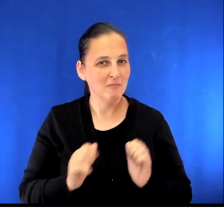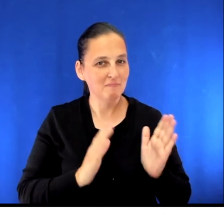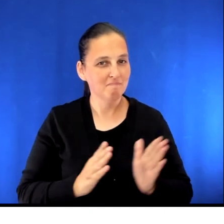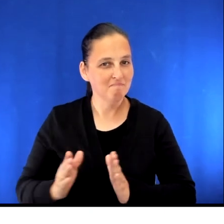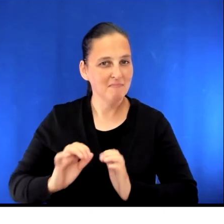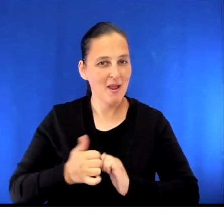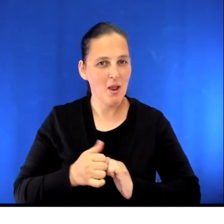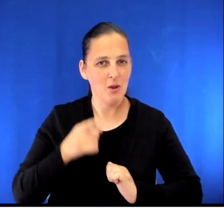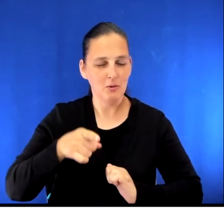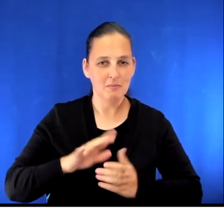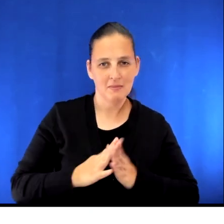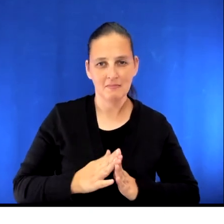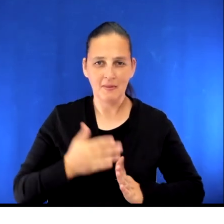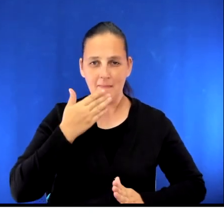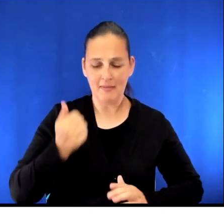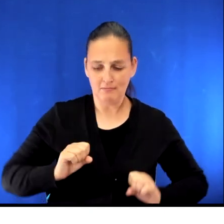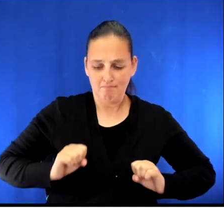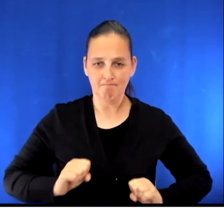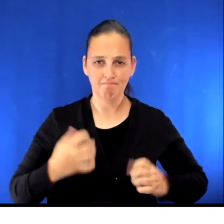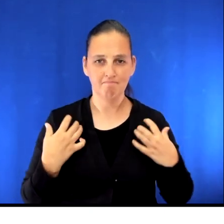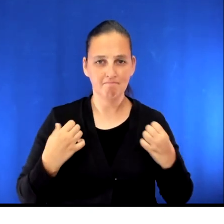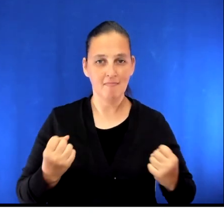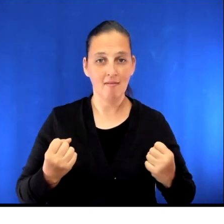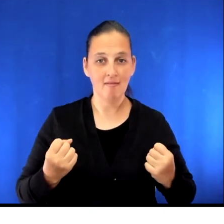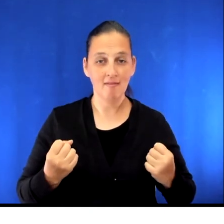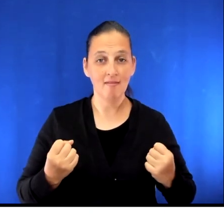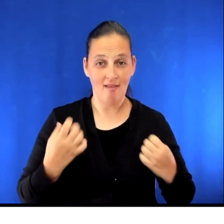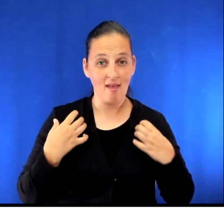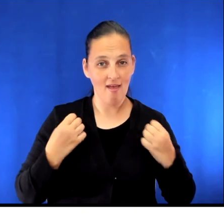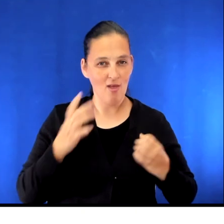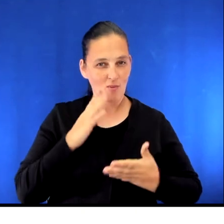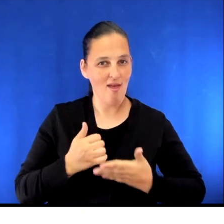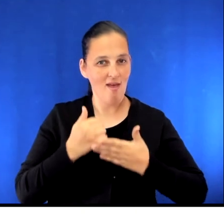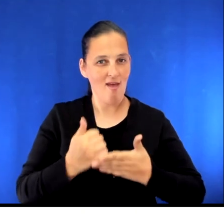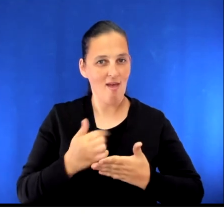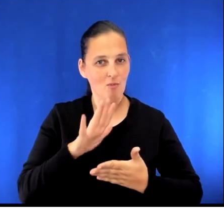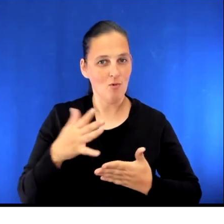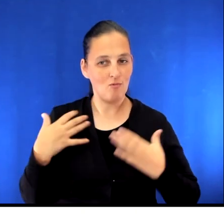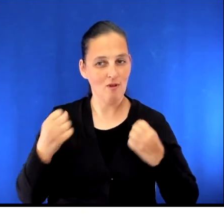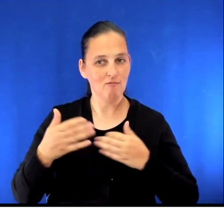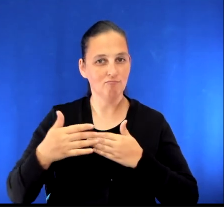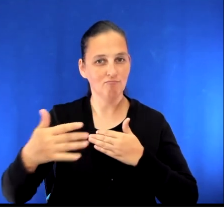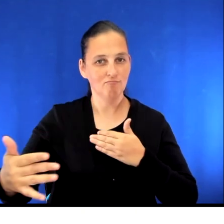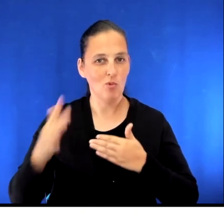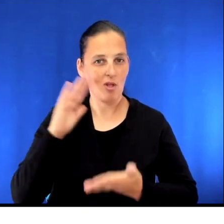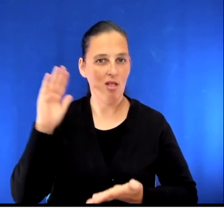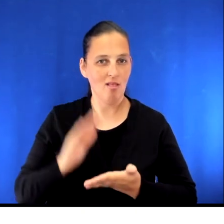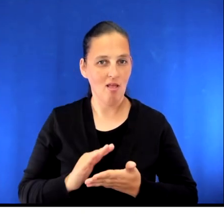by getting yourself in the best possible condition. This will help your recovery and decrease the risk of complications afterwards.